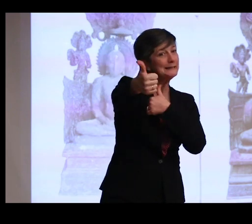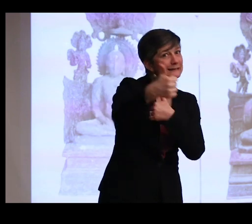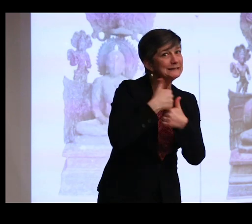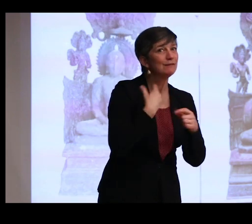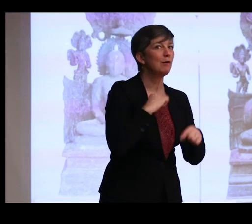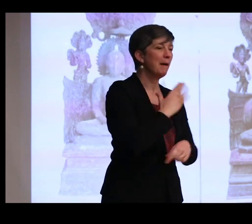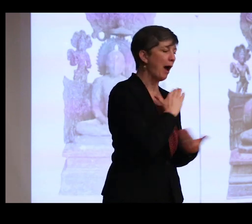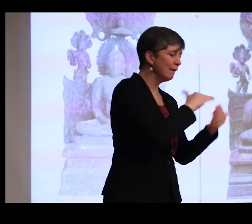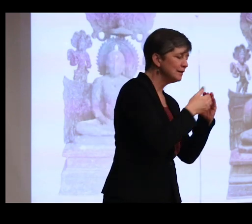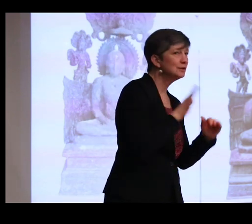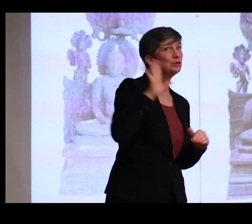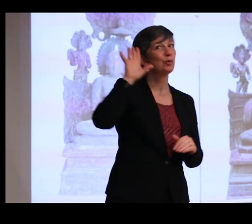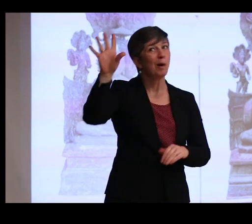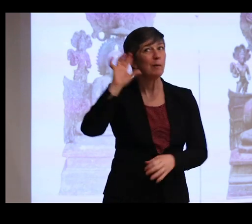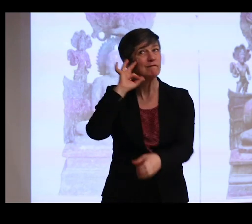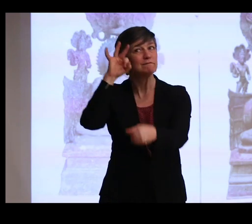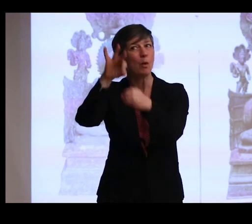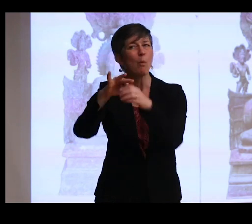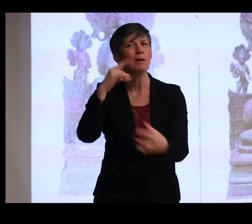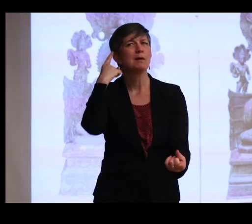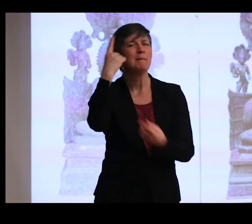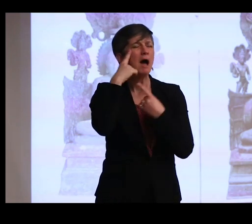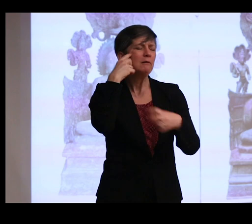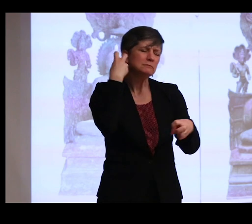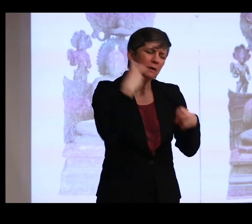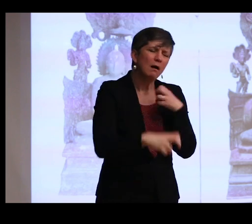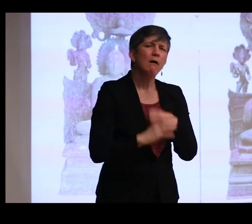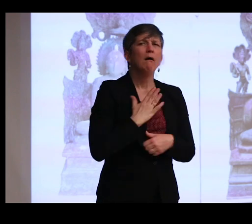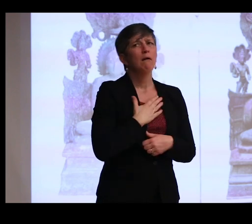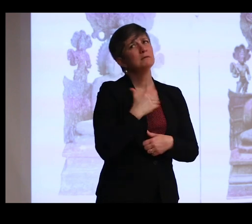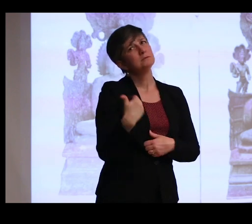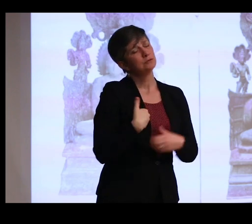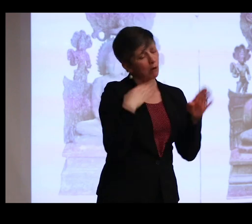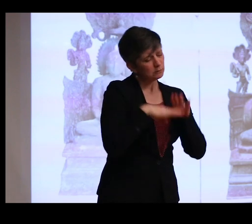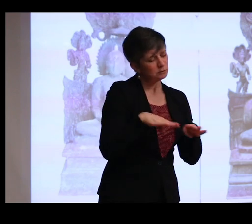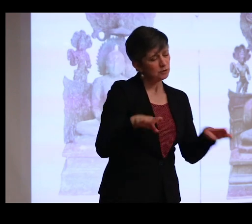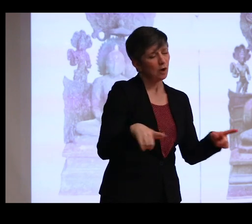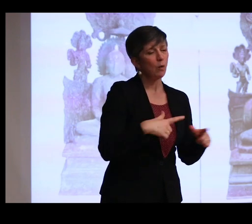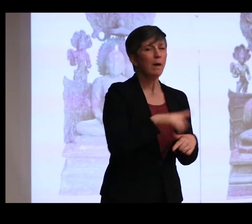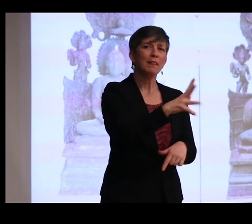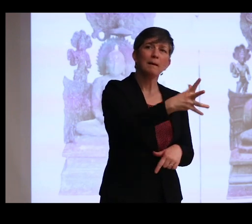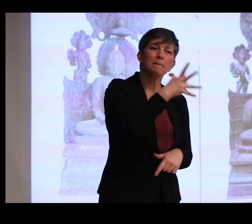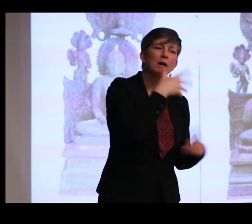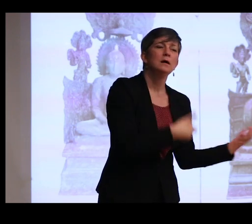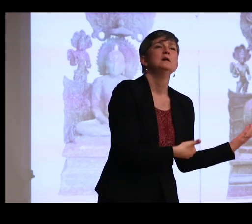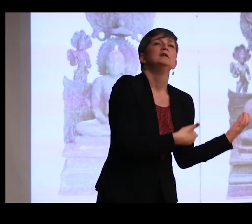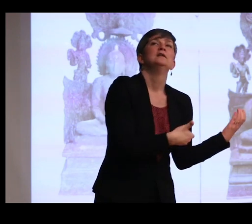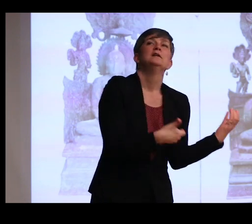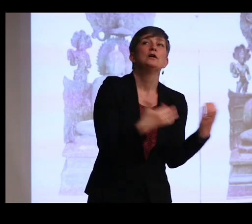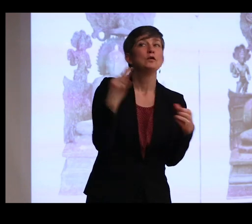to ,, and you may imagine the difficulties of our young children when we took their mothers to vote for you.